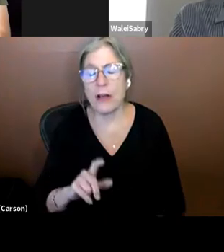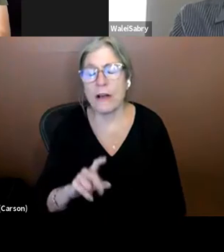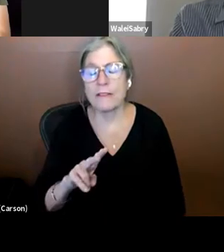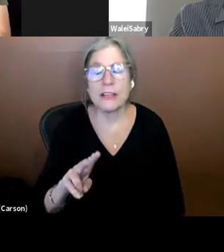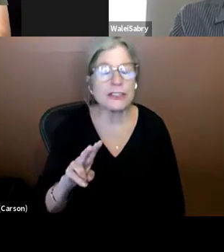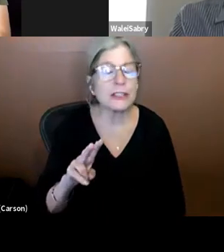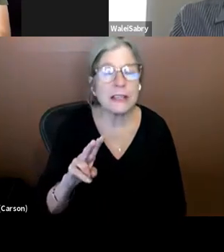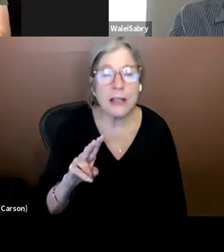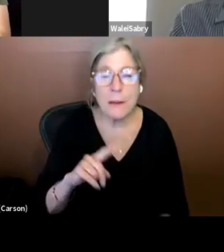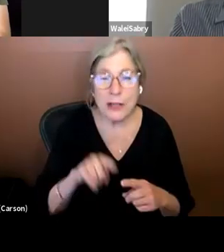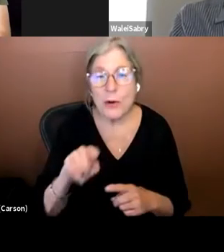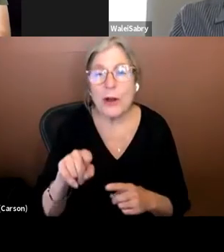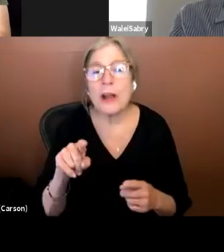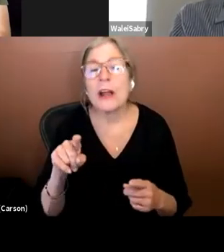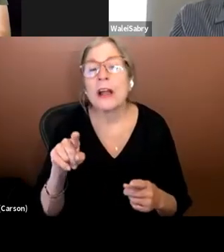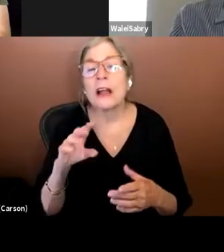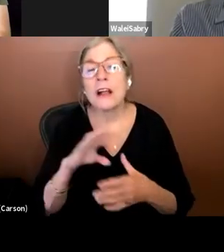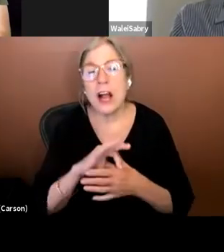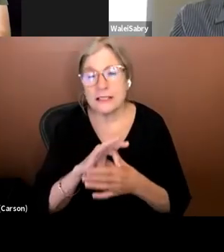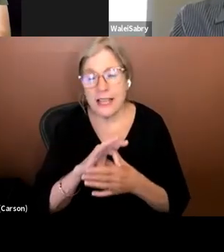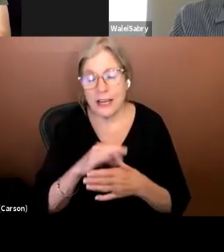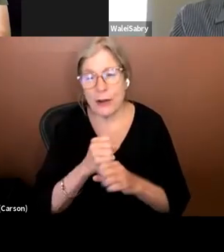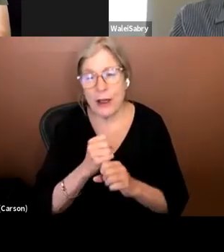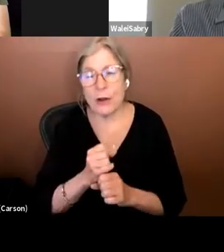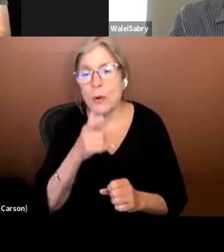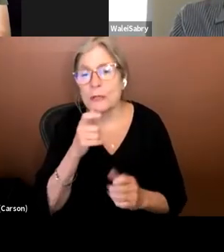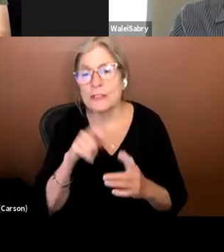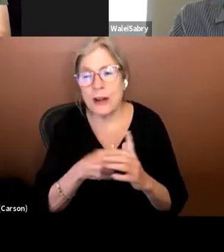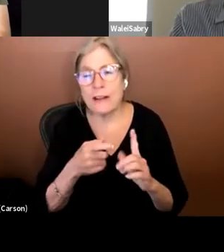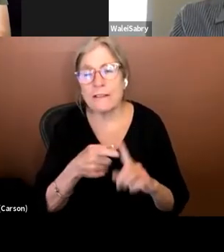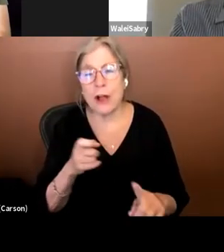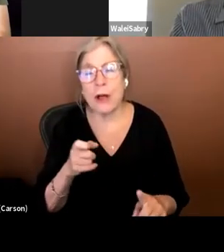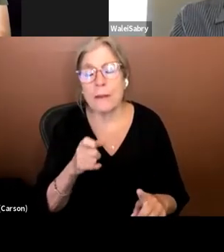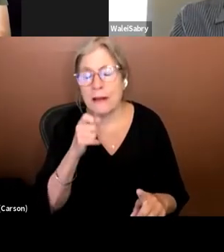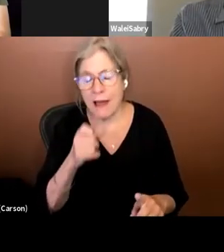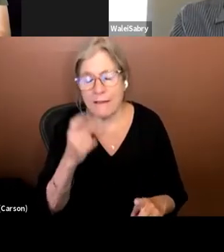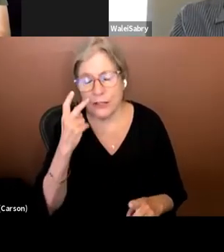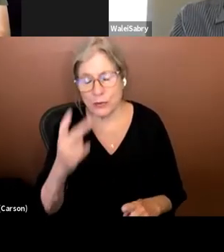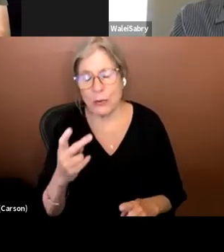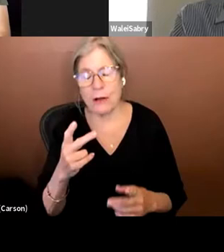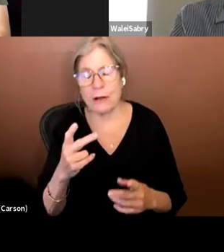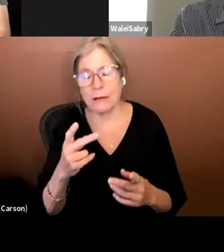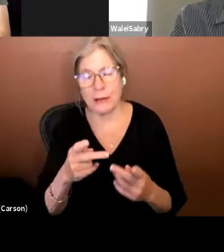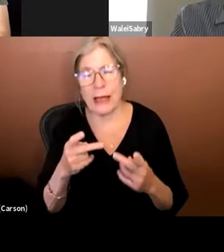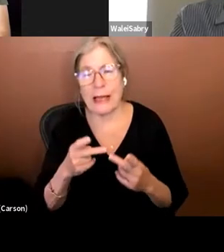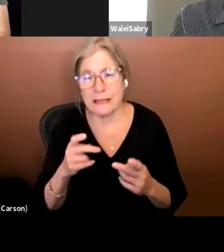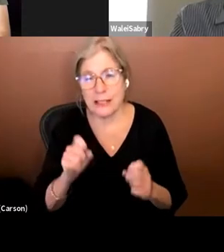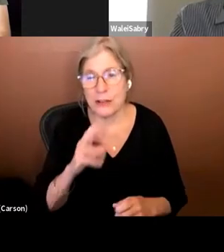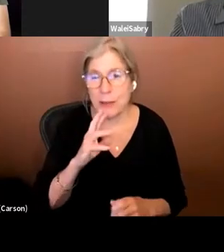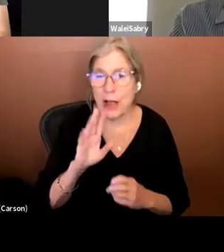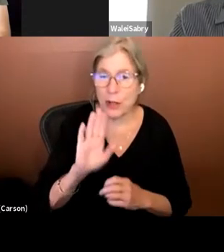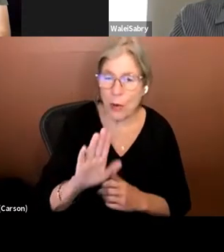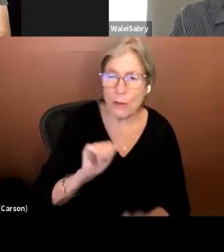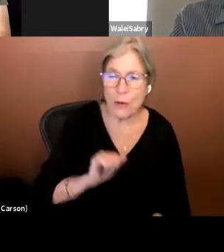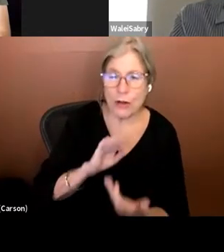creator starting from a nonvisual place. Can you talk a little bit about your approach to making comics? Chad